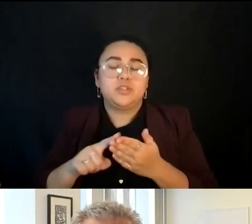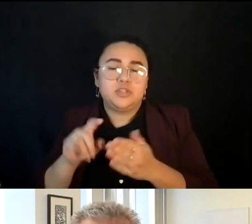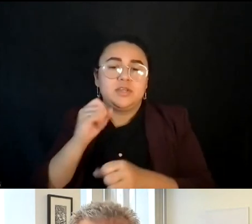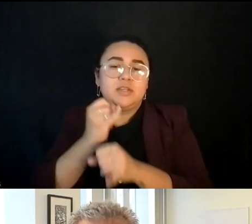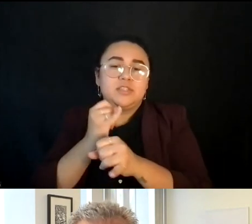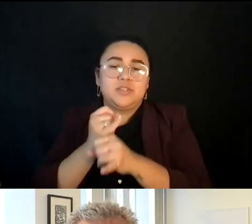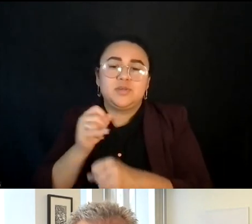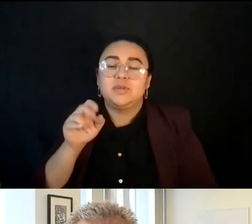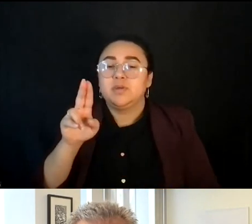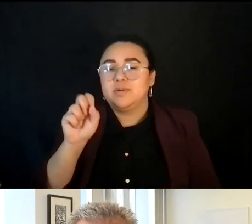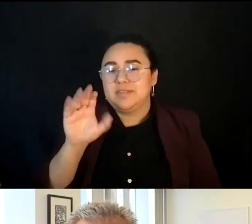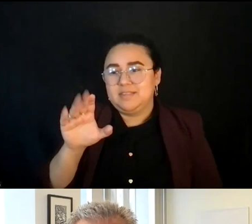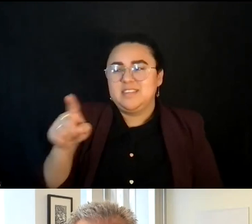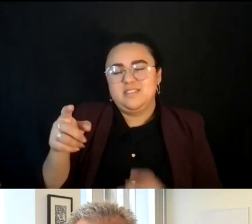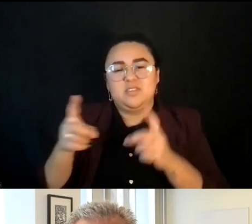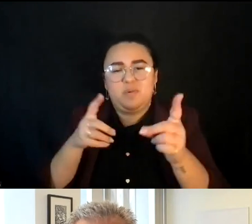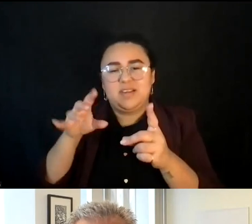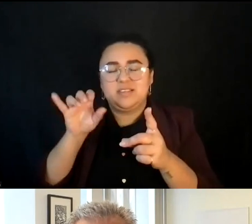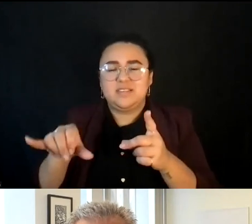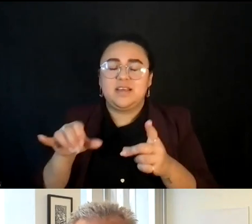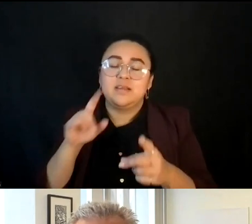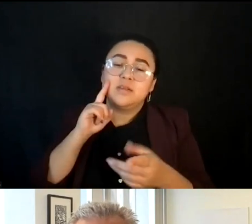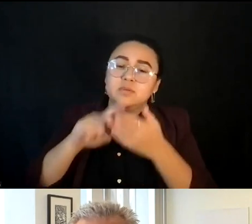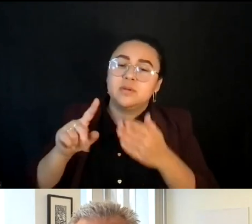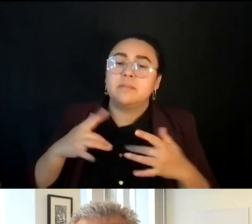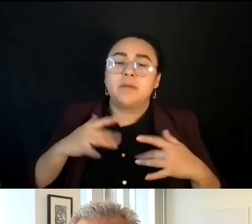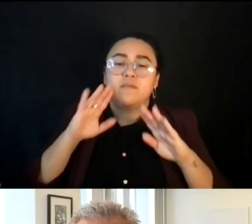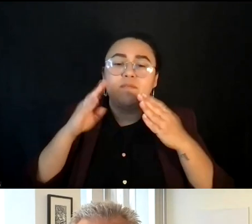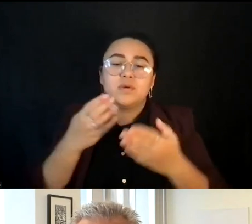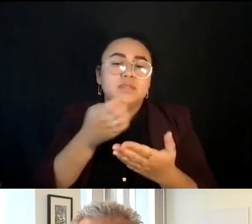His research has generally focused on issues of the economic, environmental and social